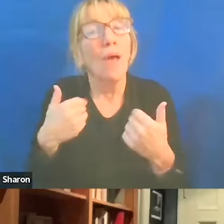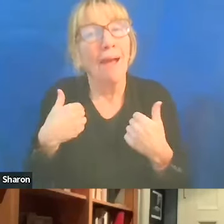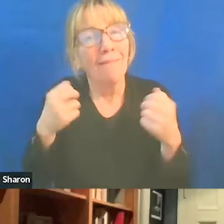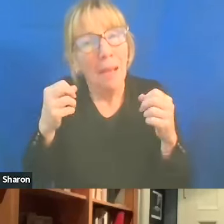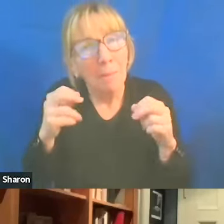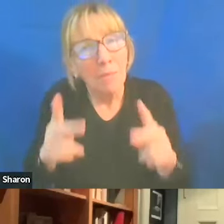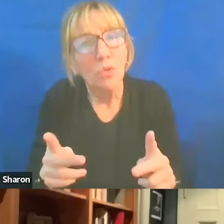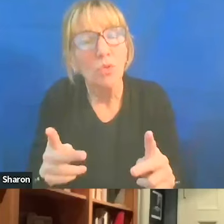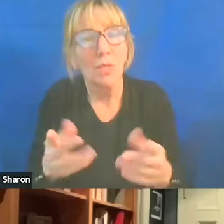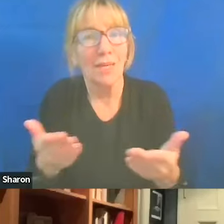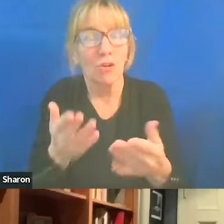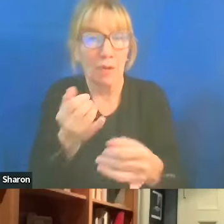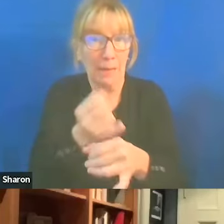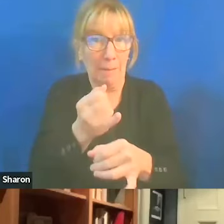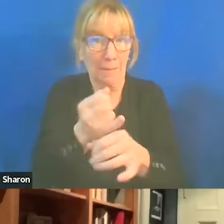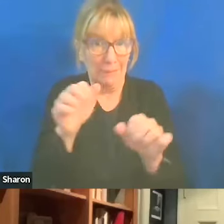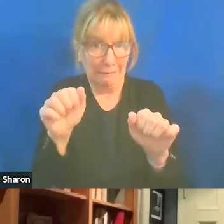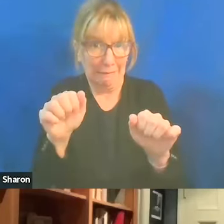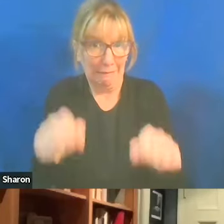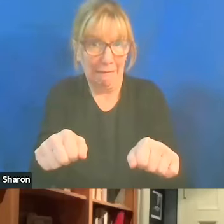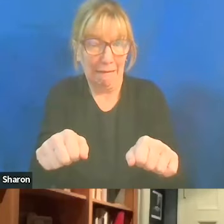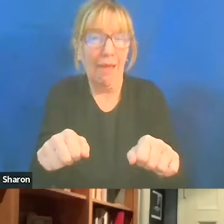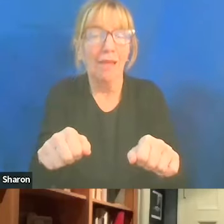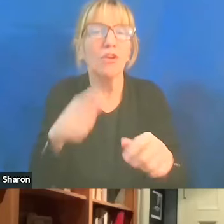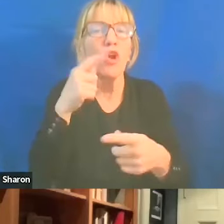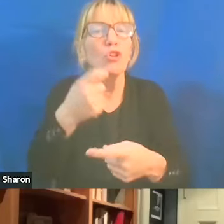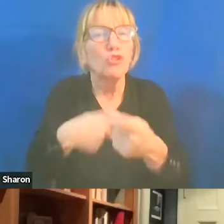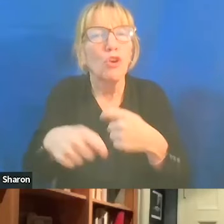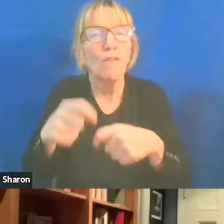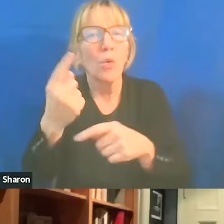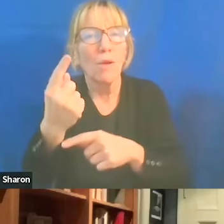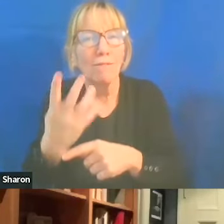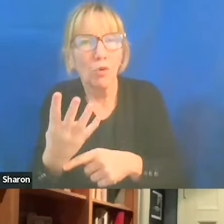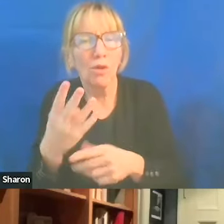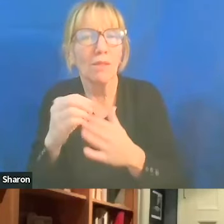you know, campuses have a turnover at least a quarter of their students every year.